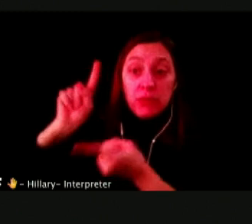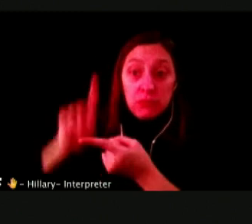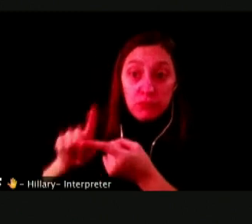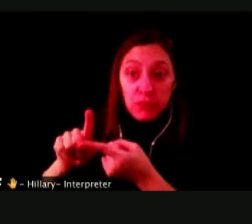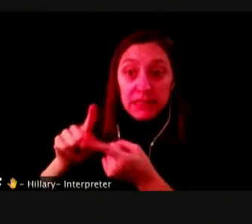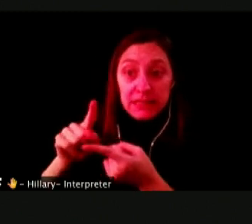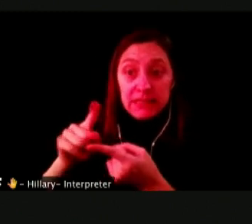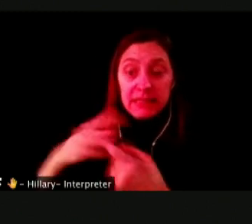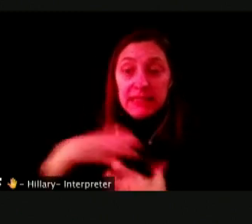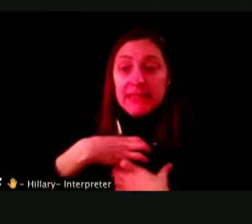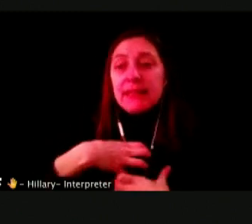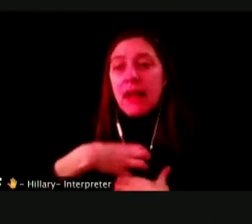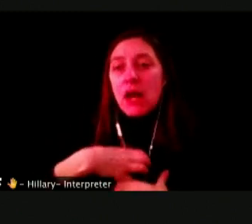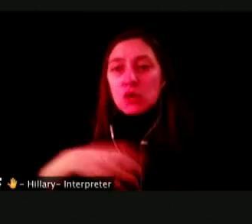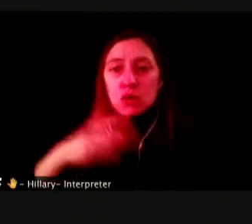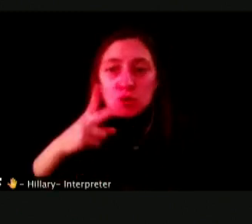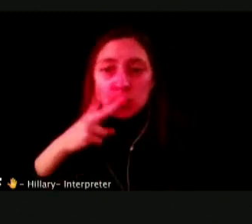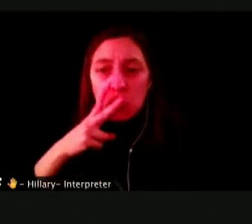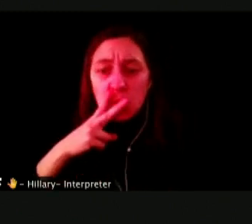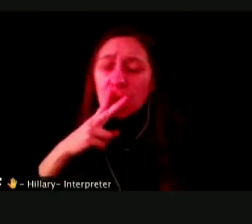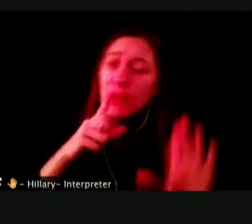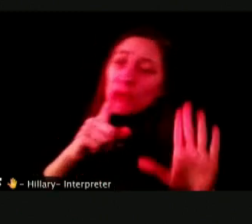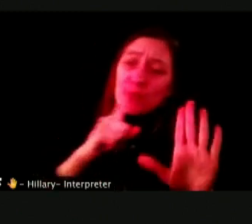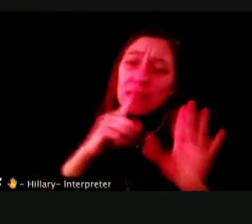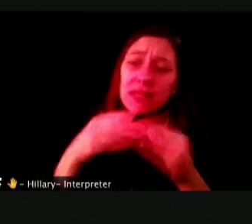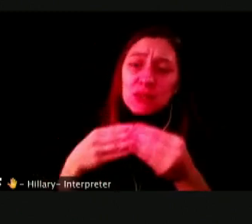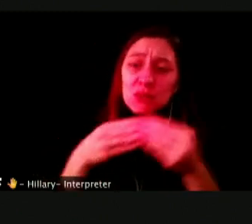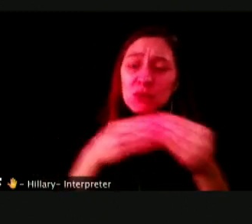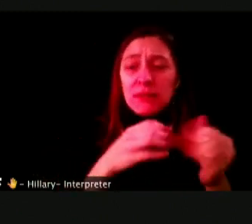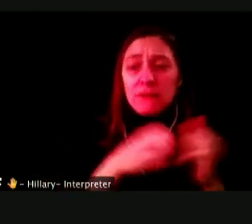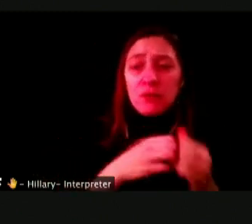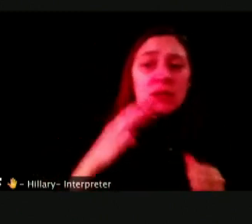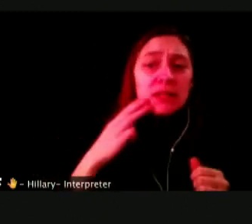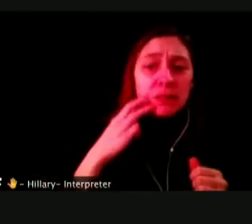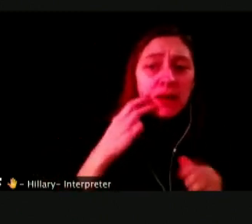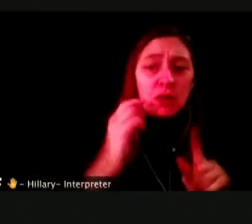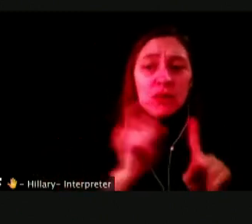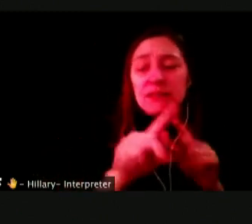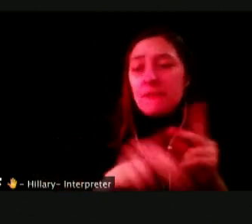IT'S LIKELY TO LEAD TO THE USE OF TOBACCO AND OTHER FORMS.